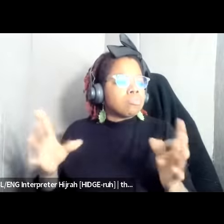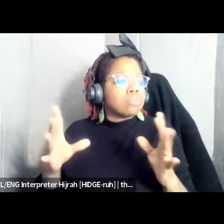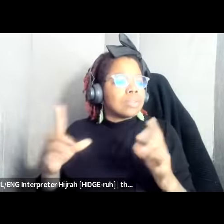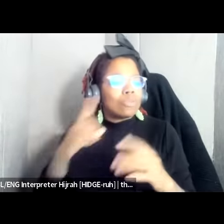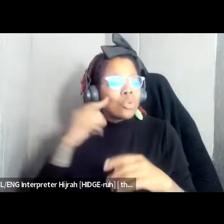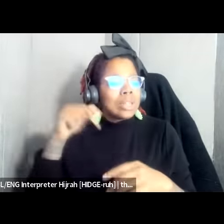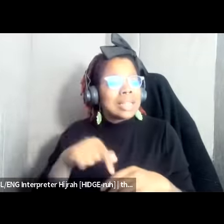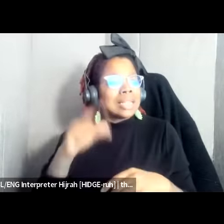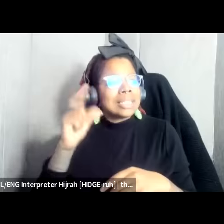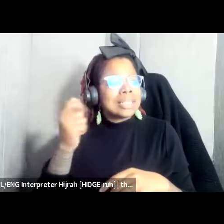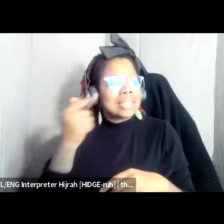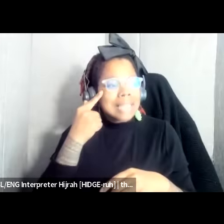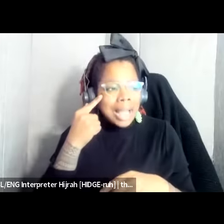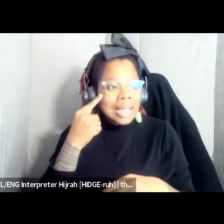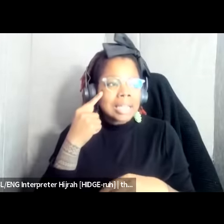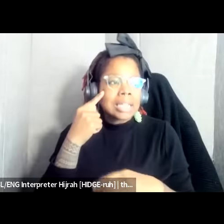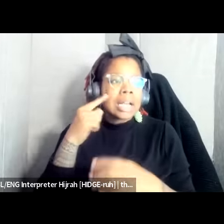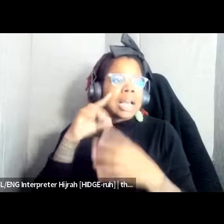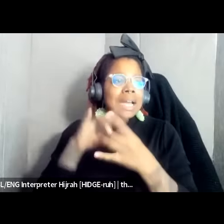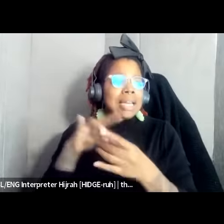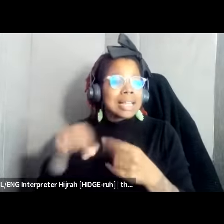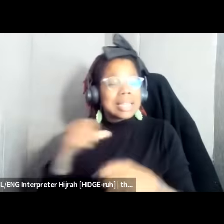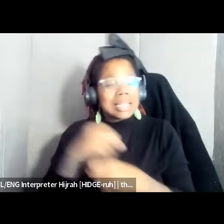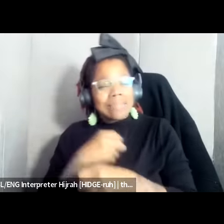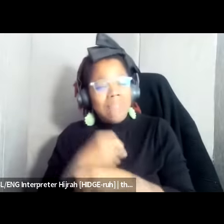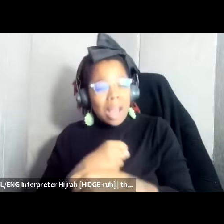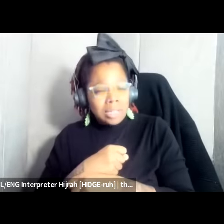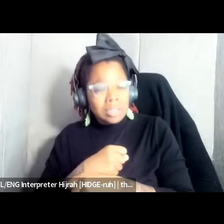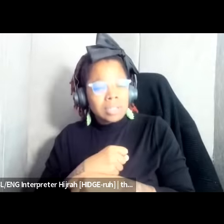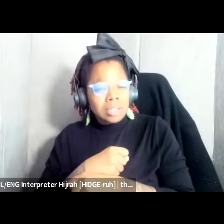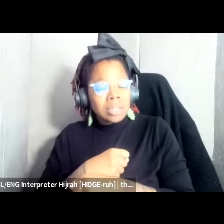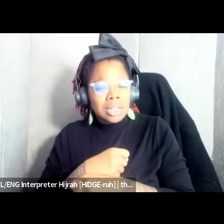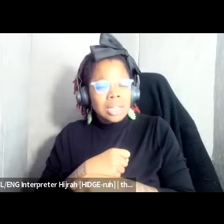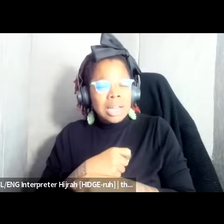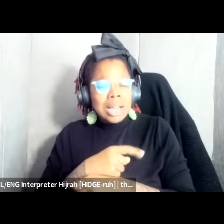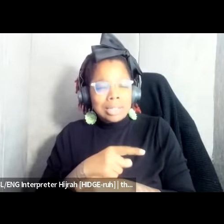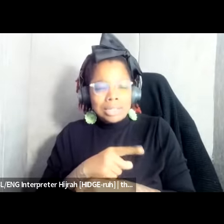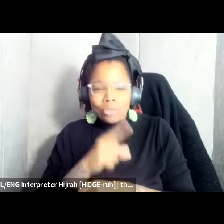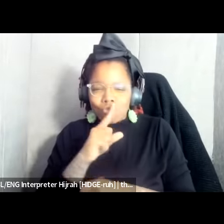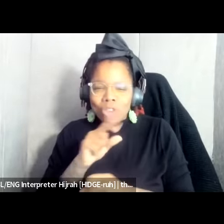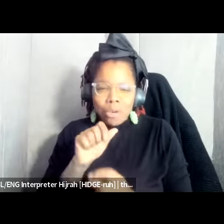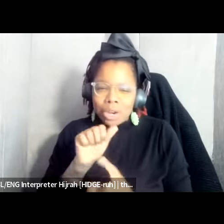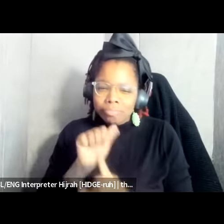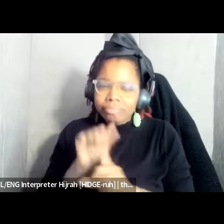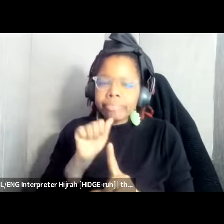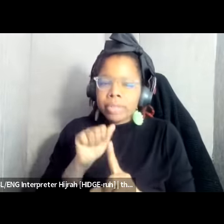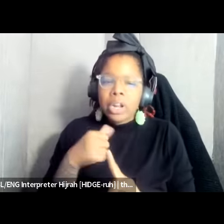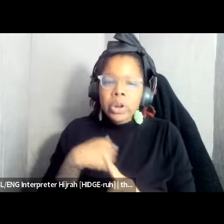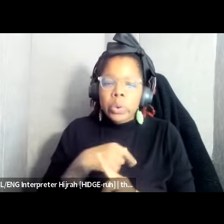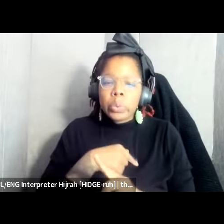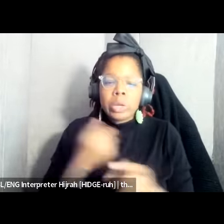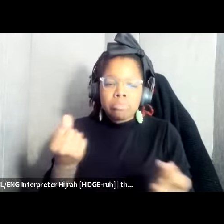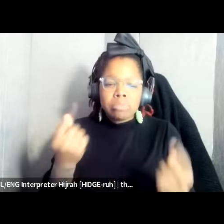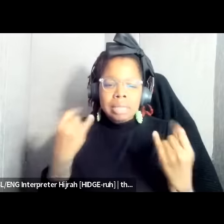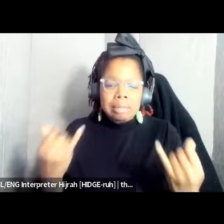it comes to this fight um is so is so cunning and we're even getting word now uh Wednesday opens up